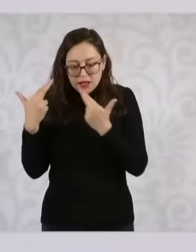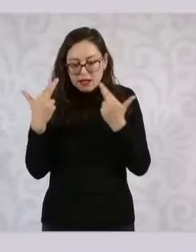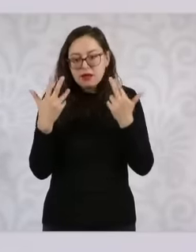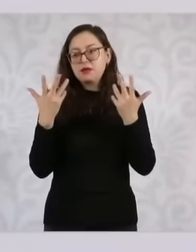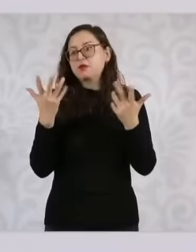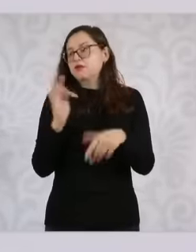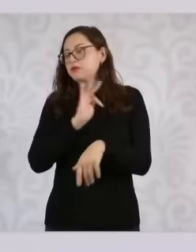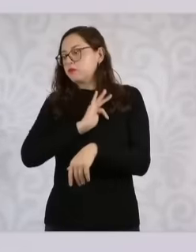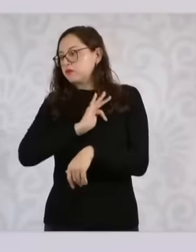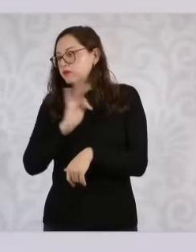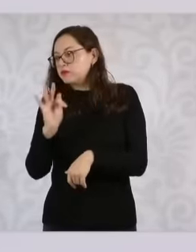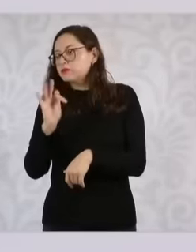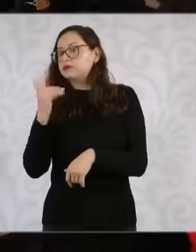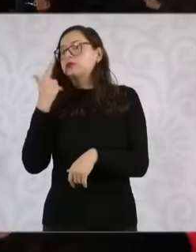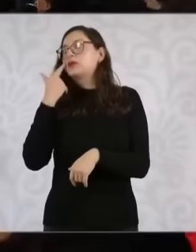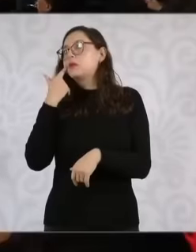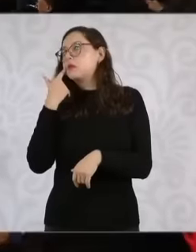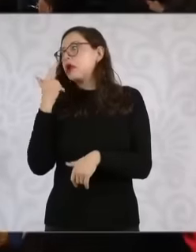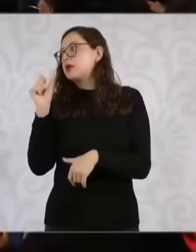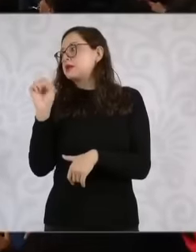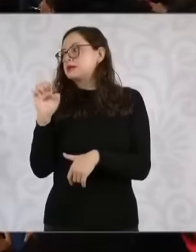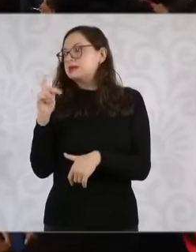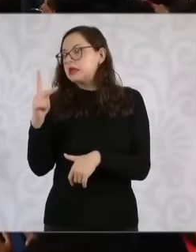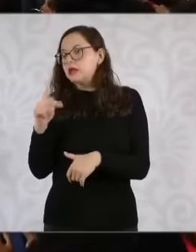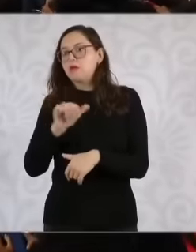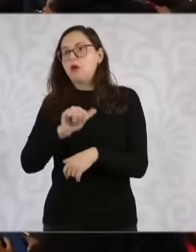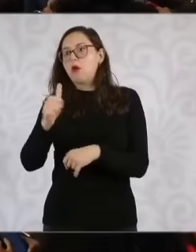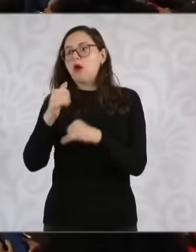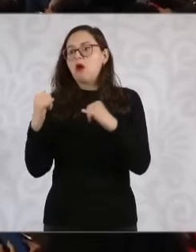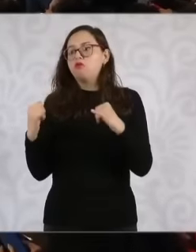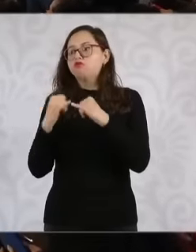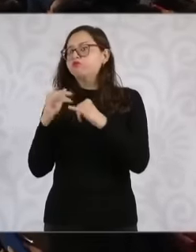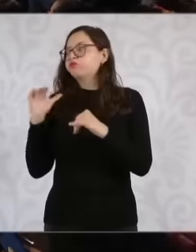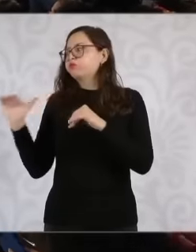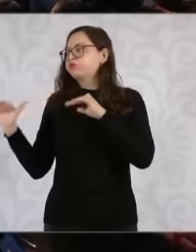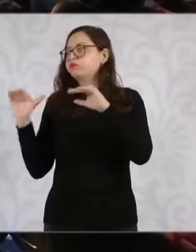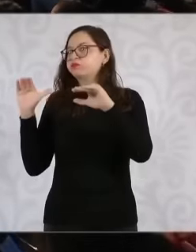Ministry of Public Education or from other institutions to to be able to make a first